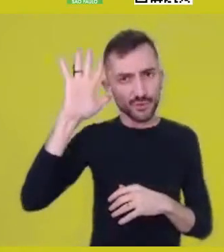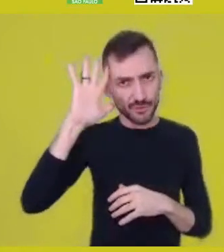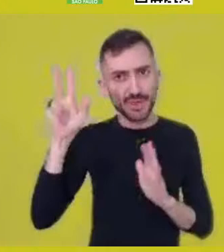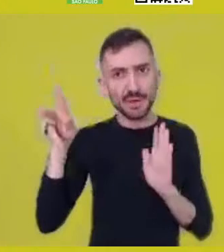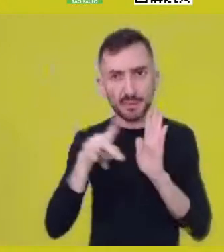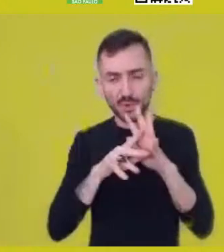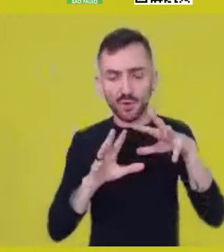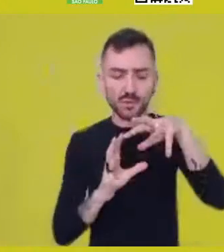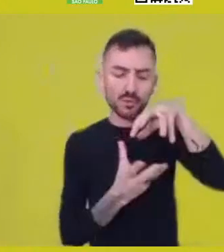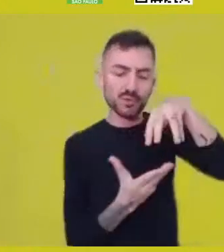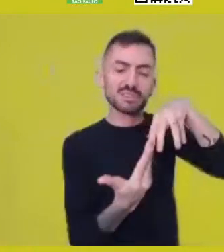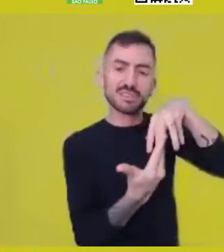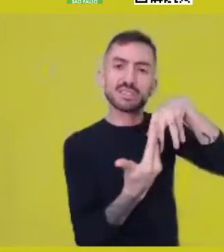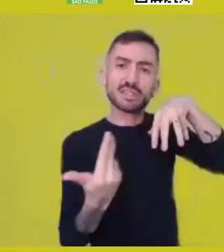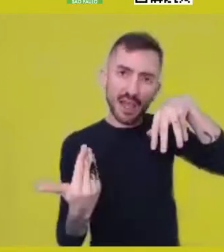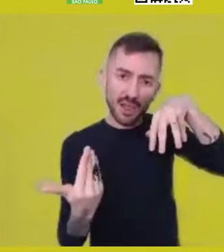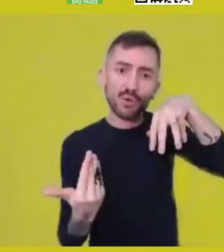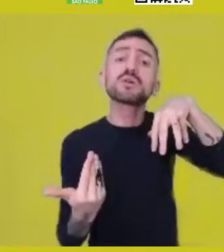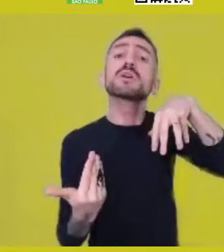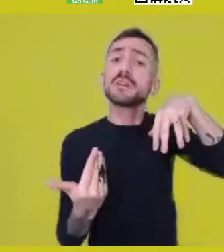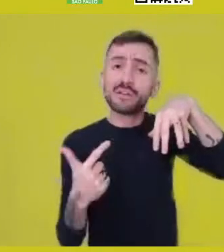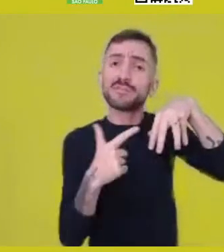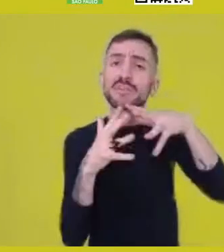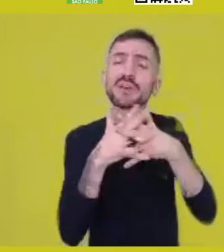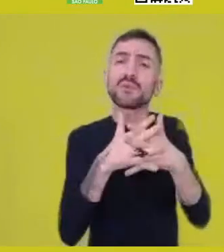confusing itself with the idea of being itself.